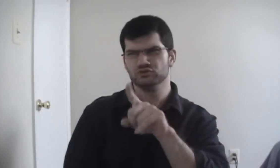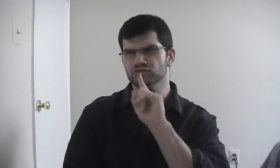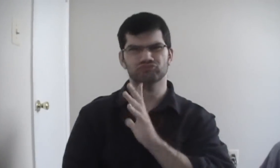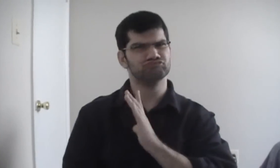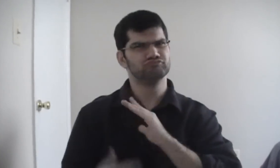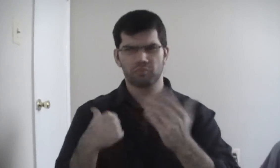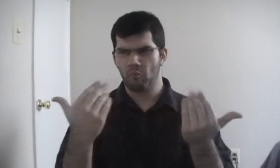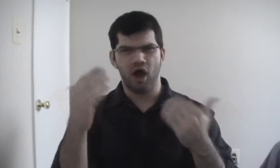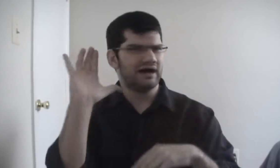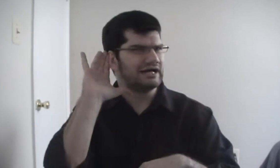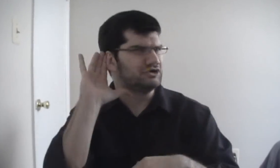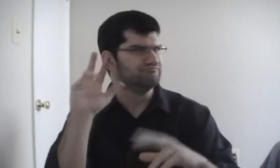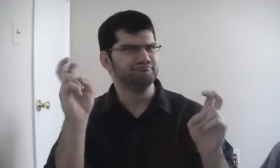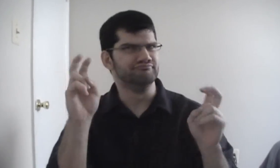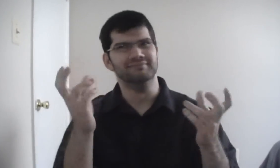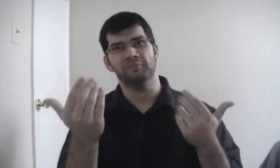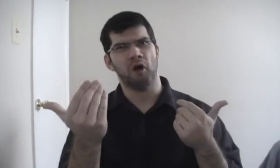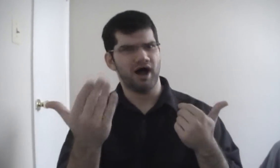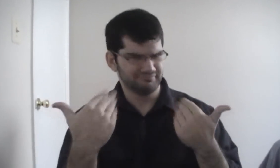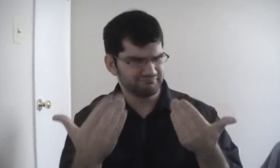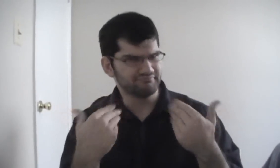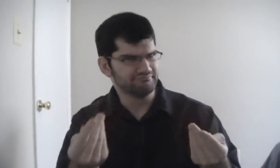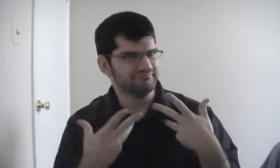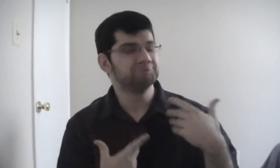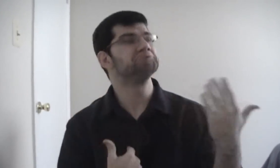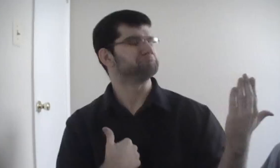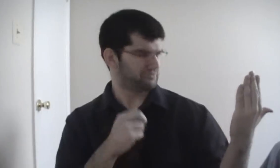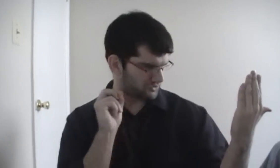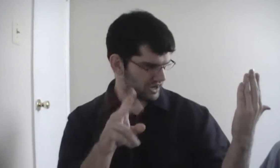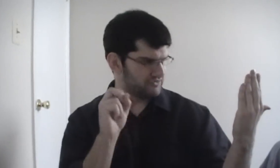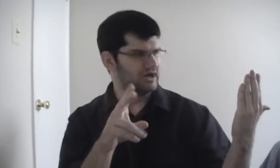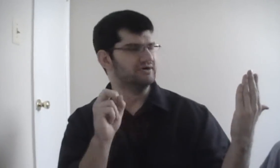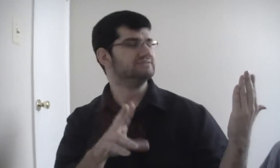She was more than happy to 'hear' your opinions.